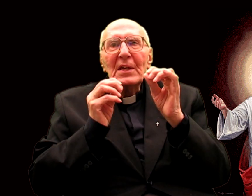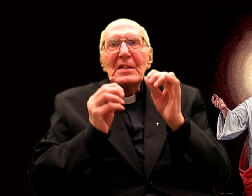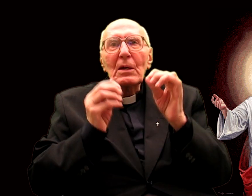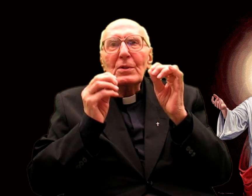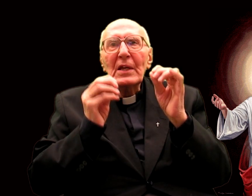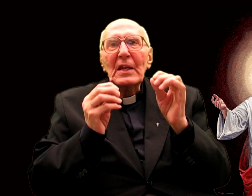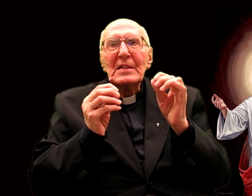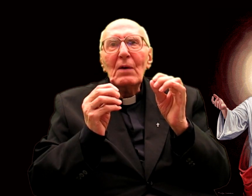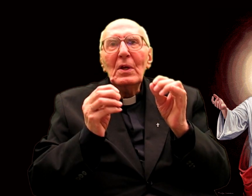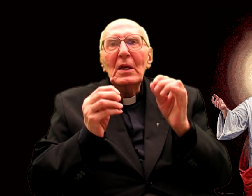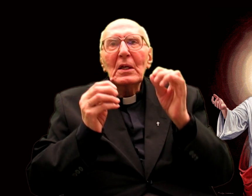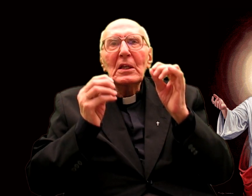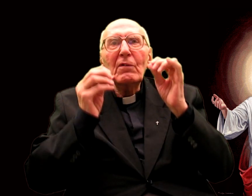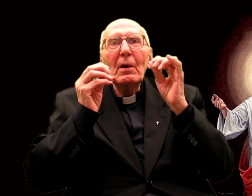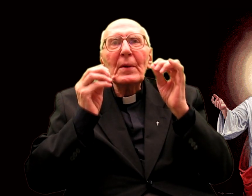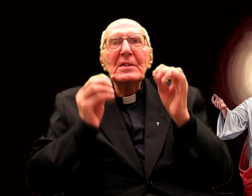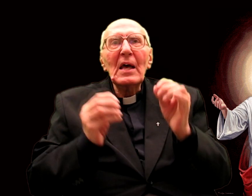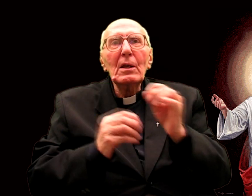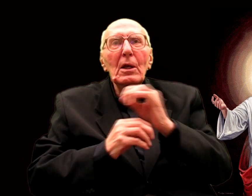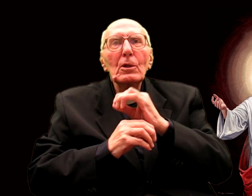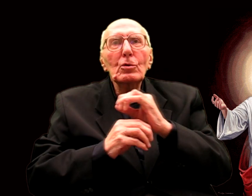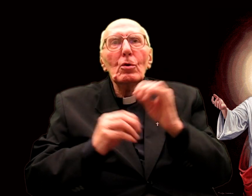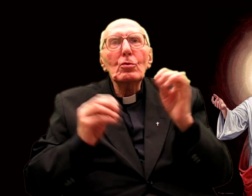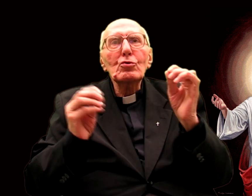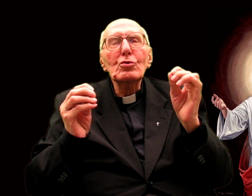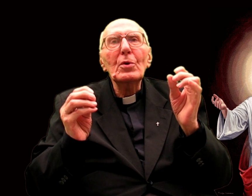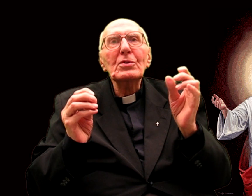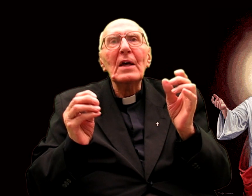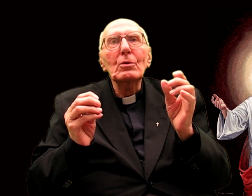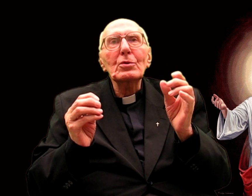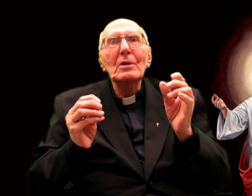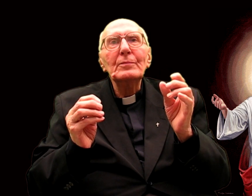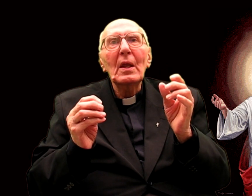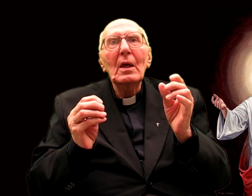But this consecration must embrace all my acts.